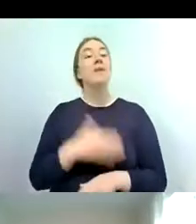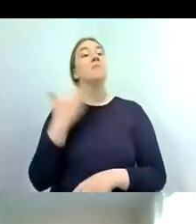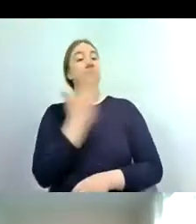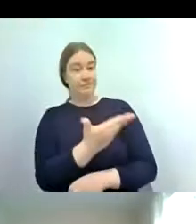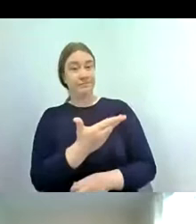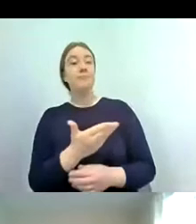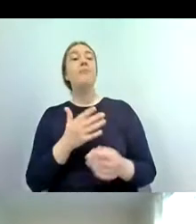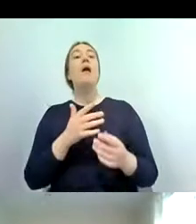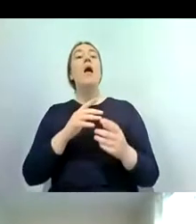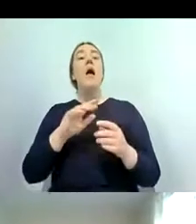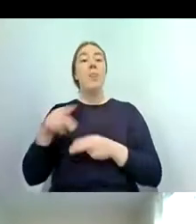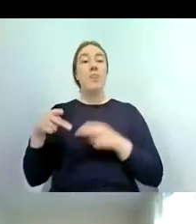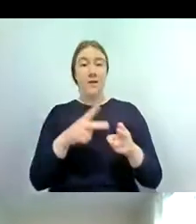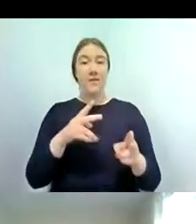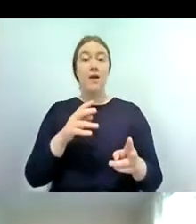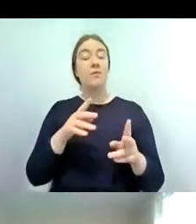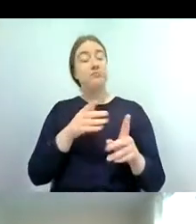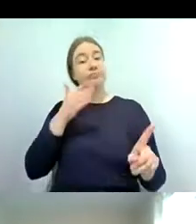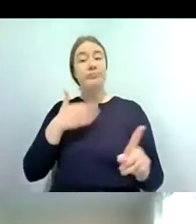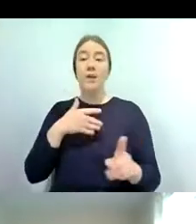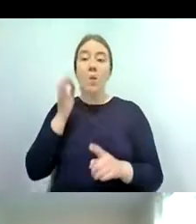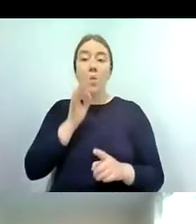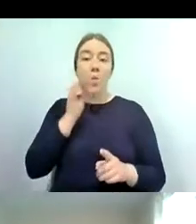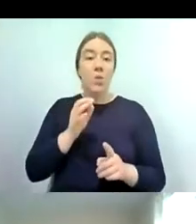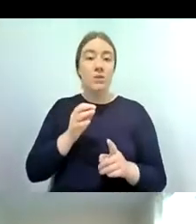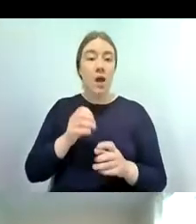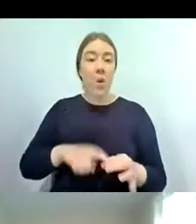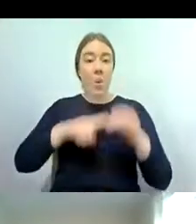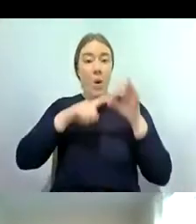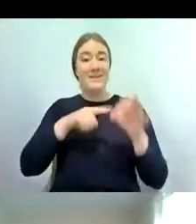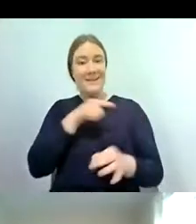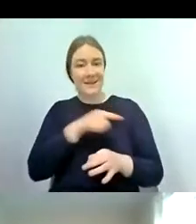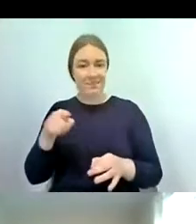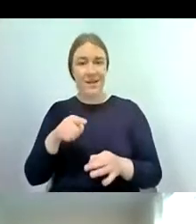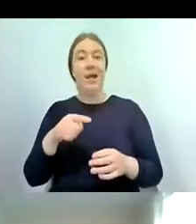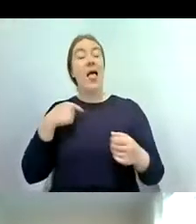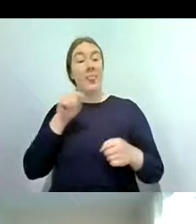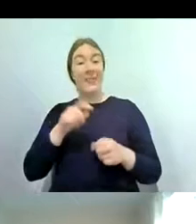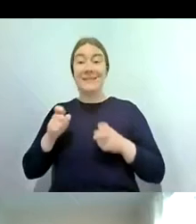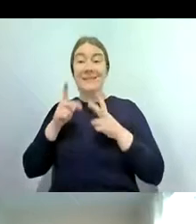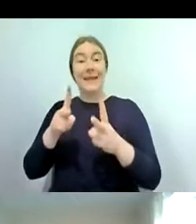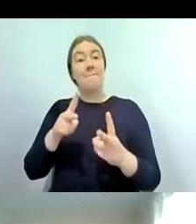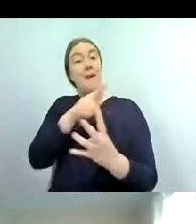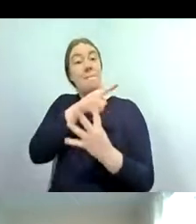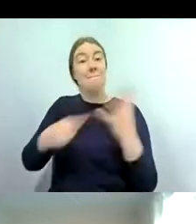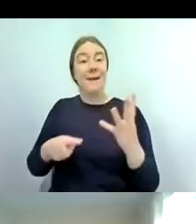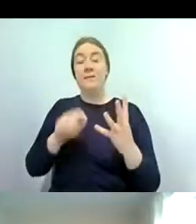caddisflies and the shrimp and these groups were chosen because partly because of their